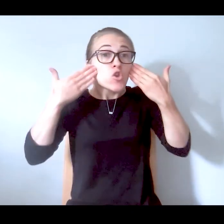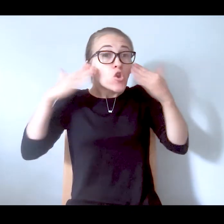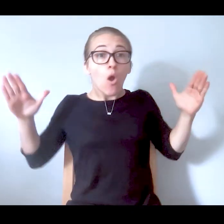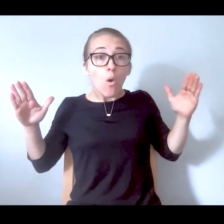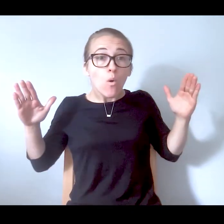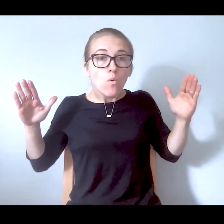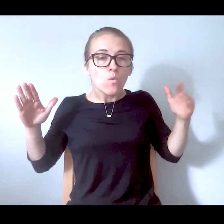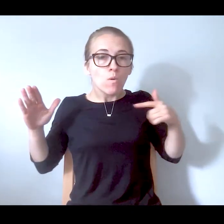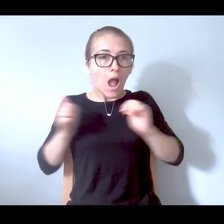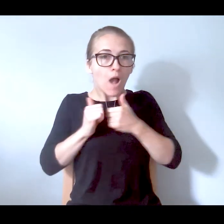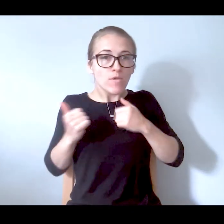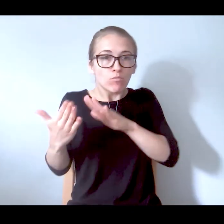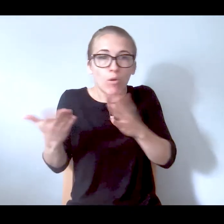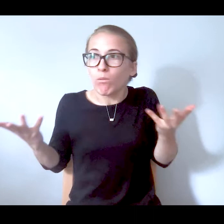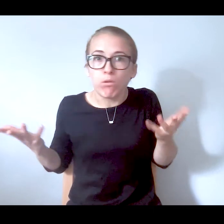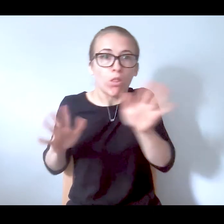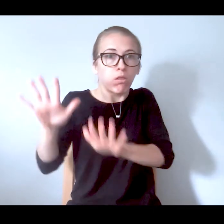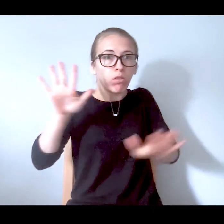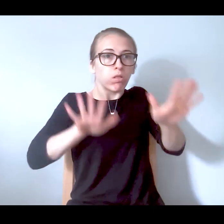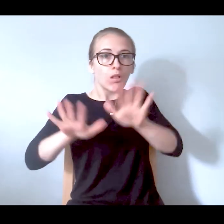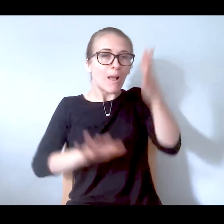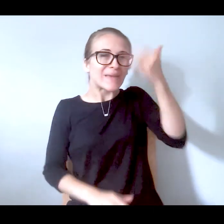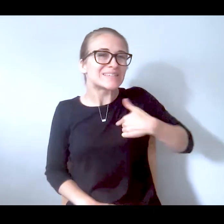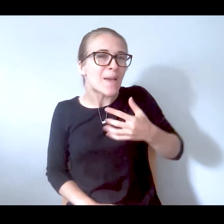approach him because I'm a mom, I love my son, I'm